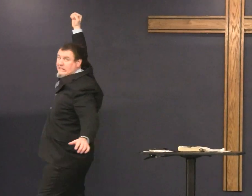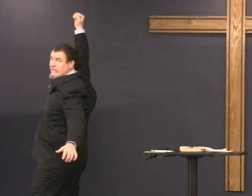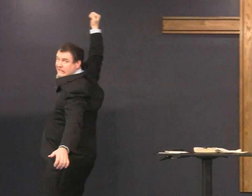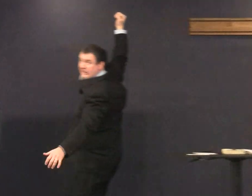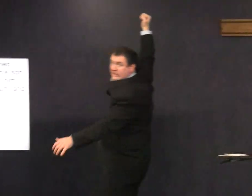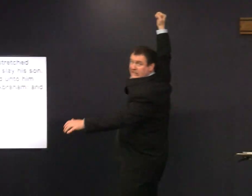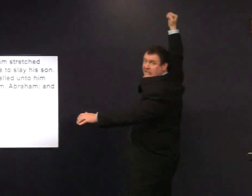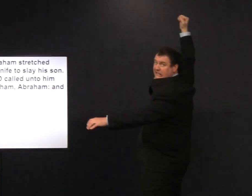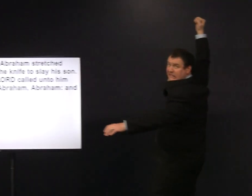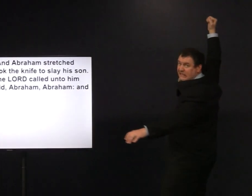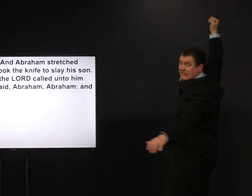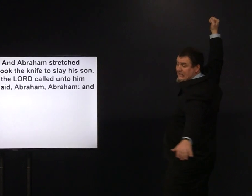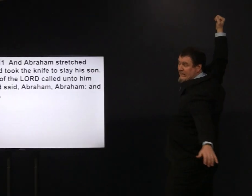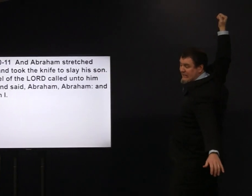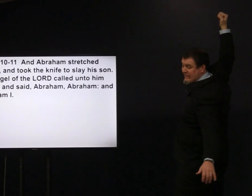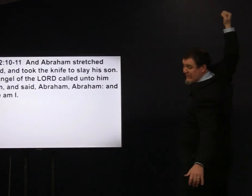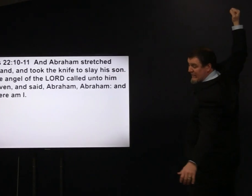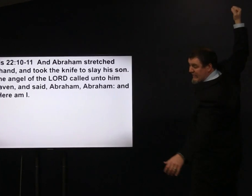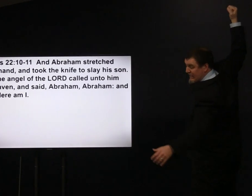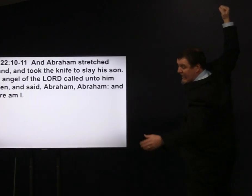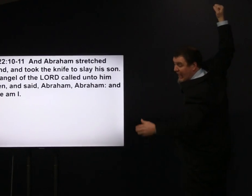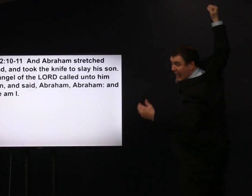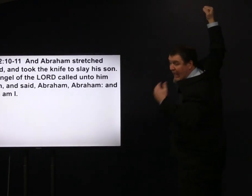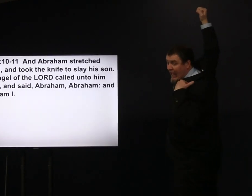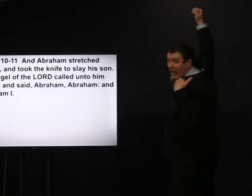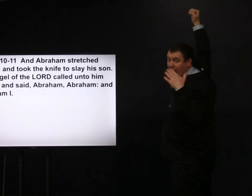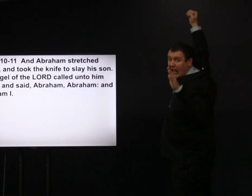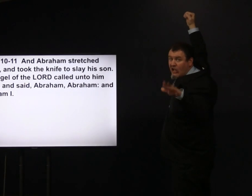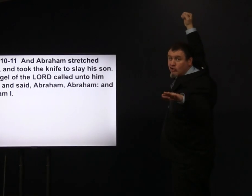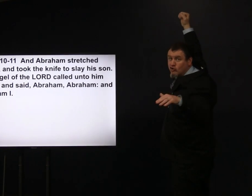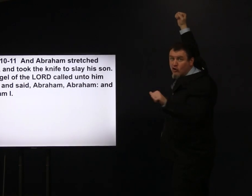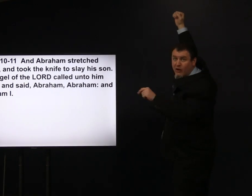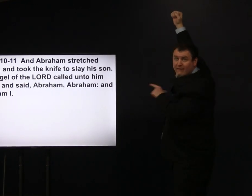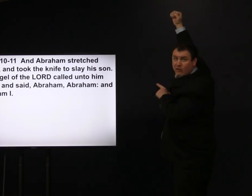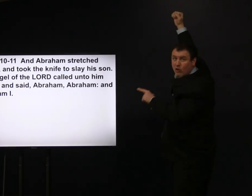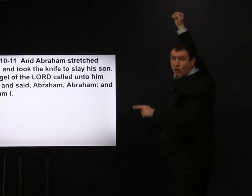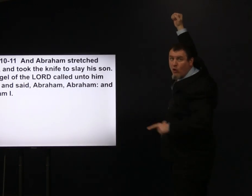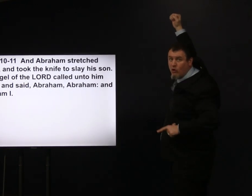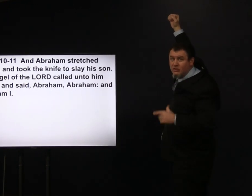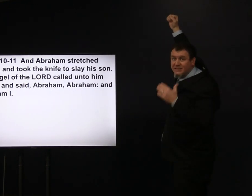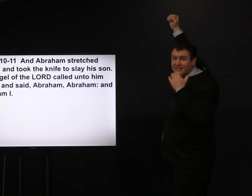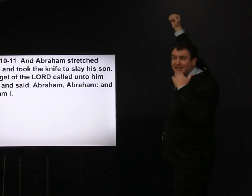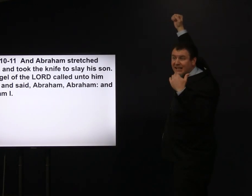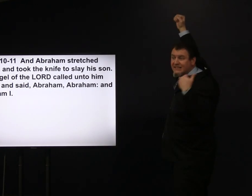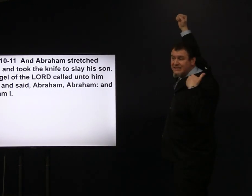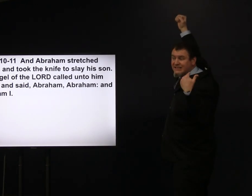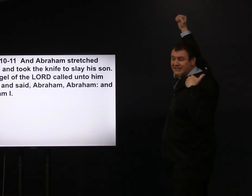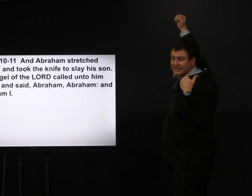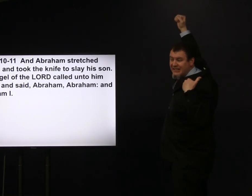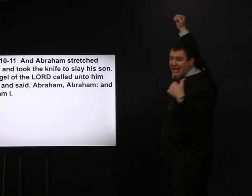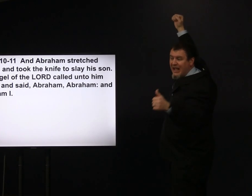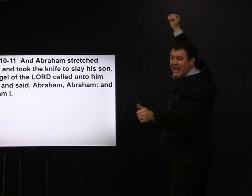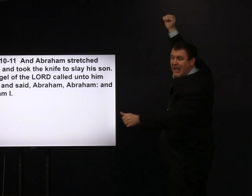and took the knife to slay his son and the angel of the Lord called to him out of heaven